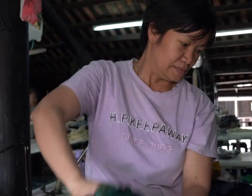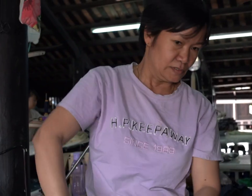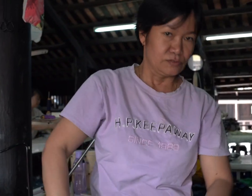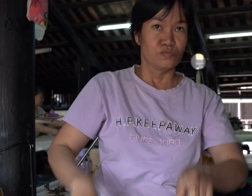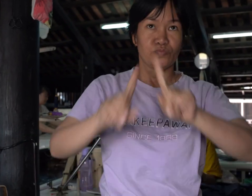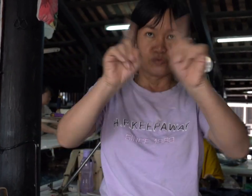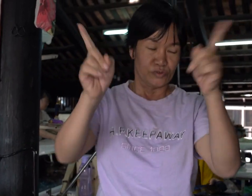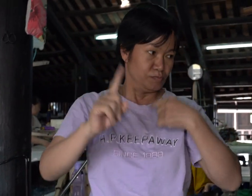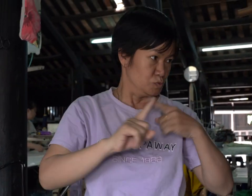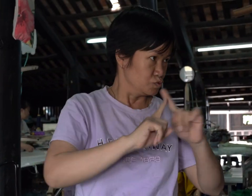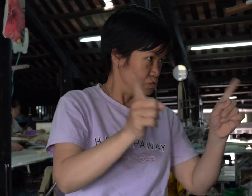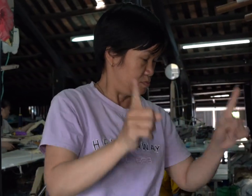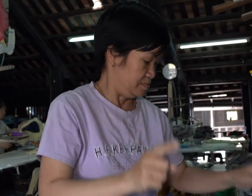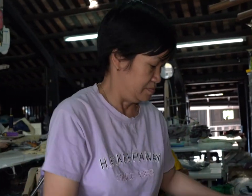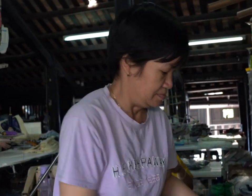Let me show you something else.